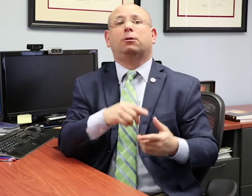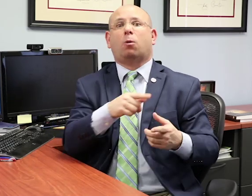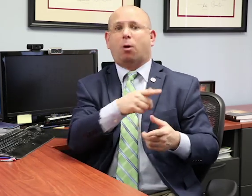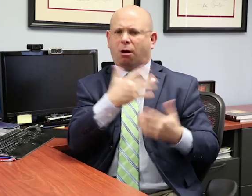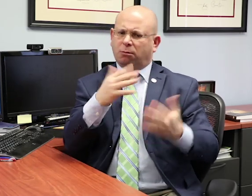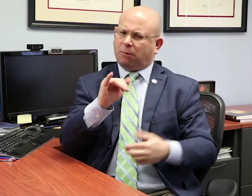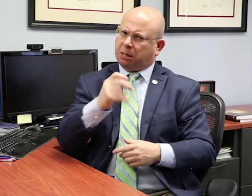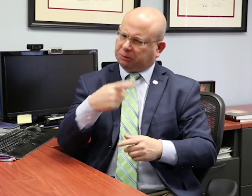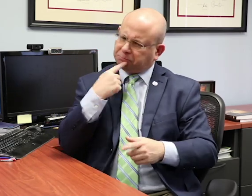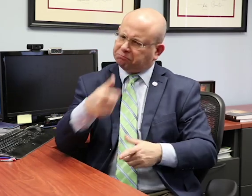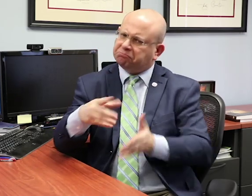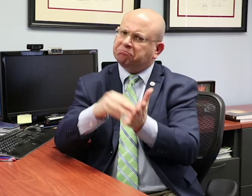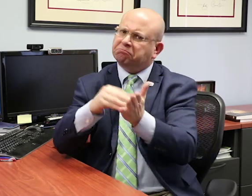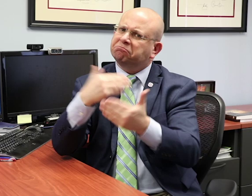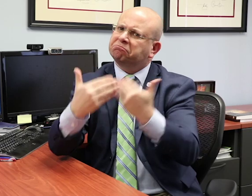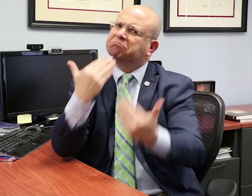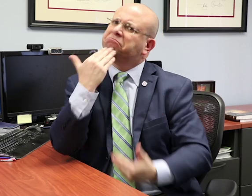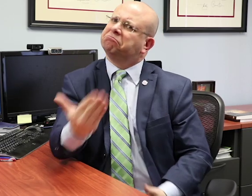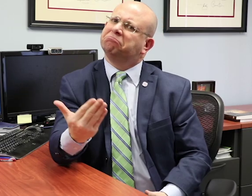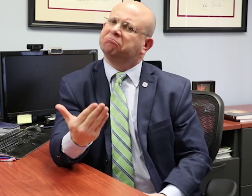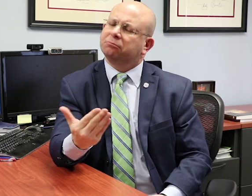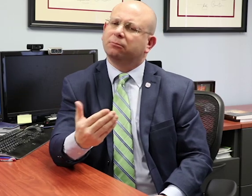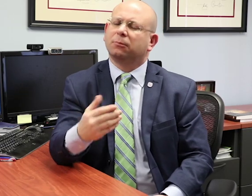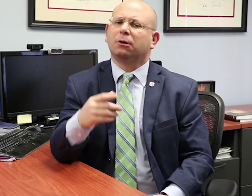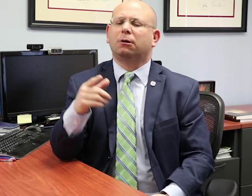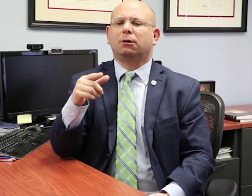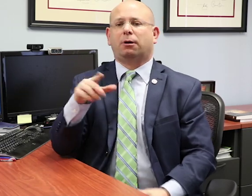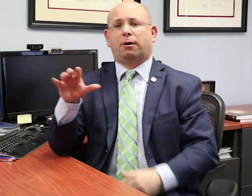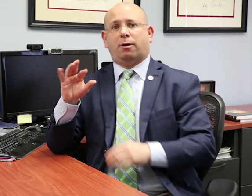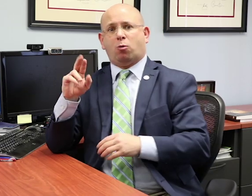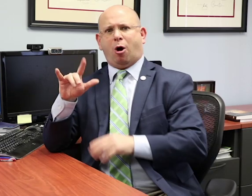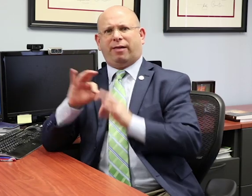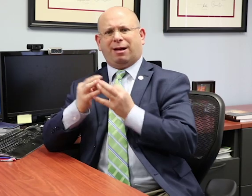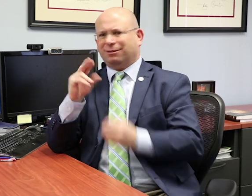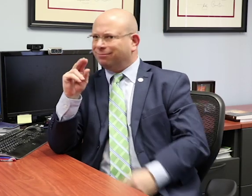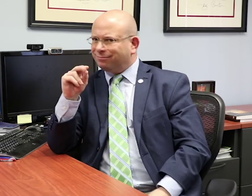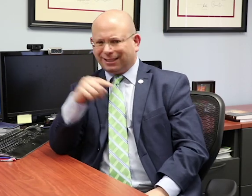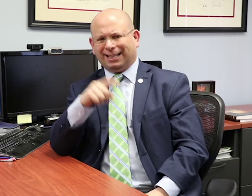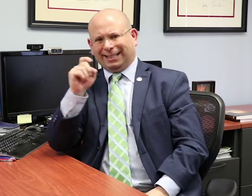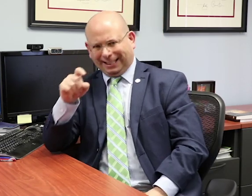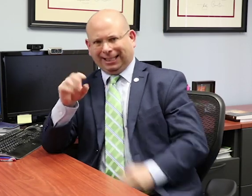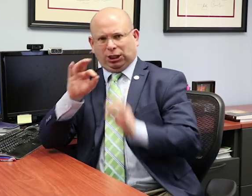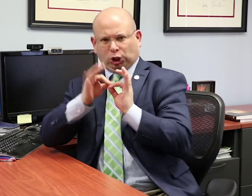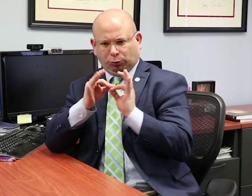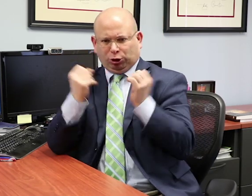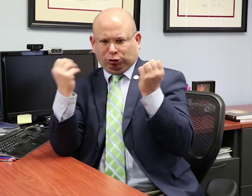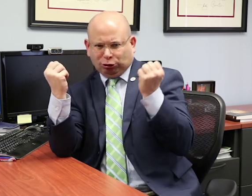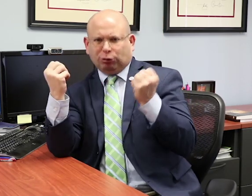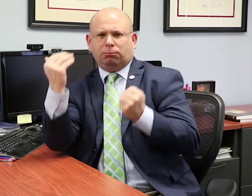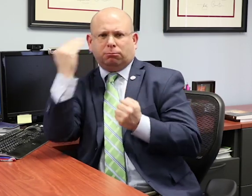The Rowleys claimed that Amy needed interpreters to benefit from her education, and the school district